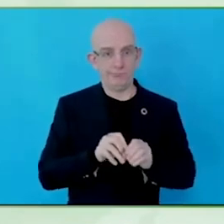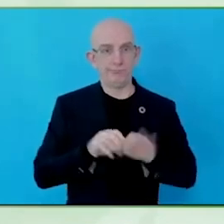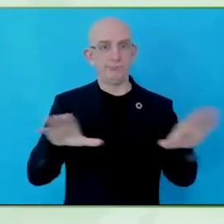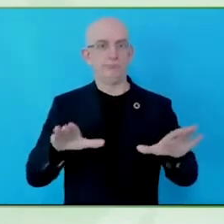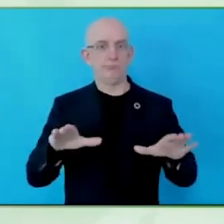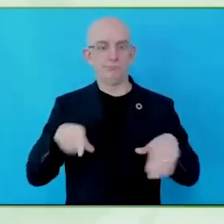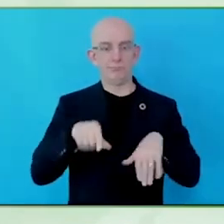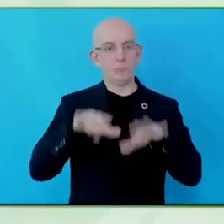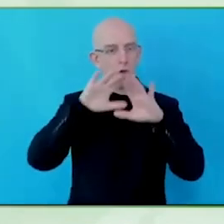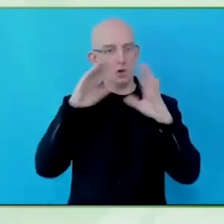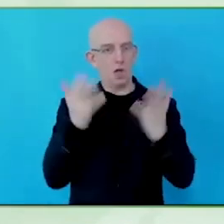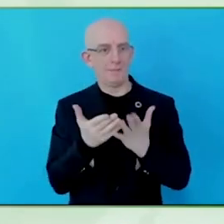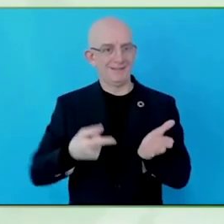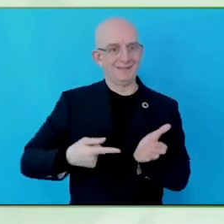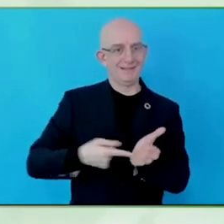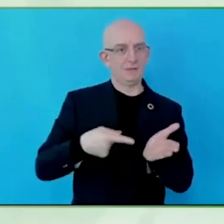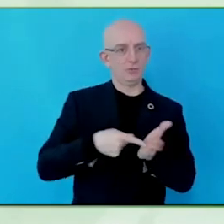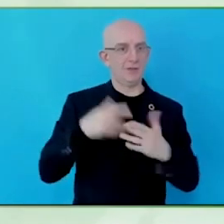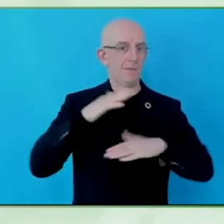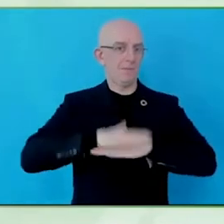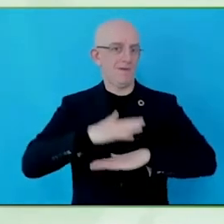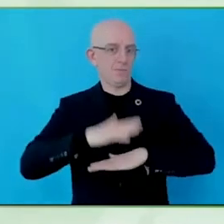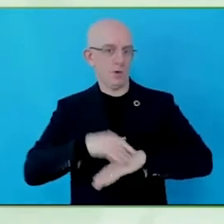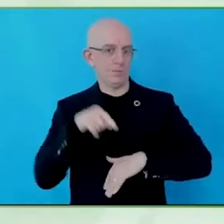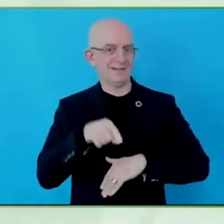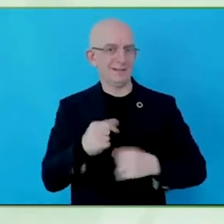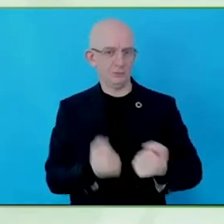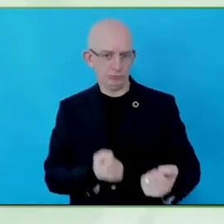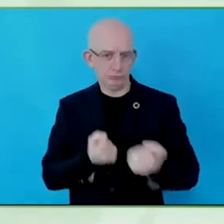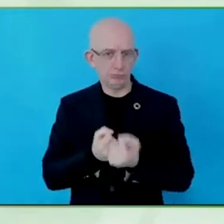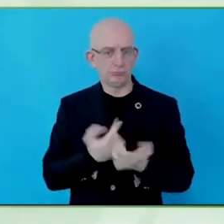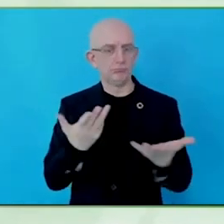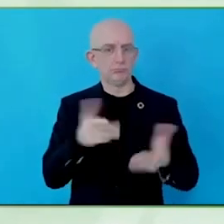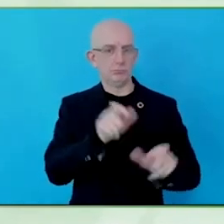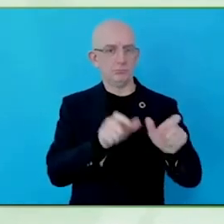research over that period of time, but we are wanting to move beyond